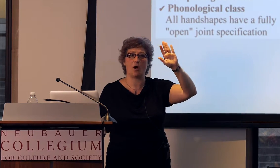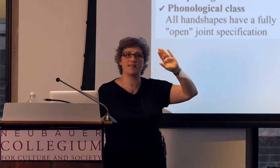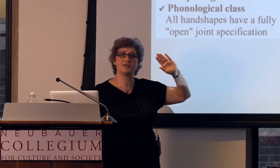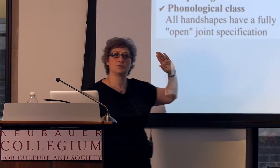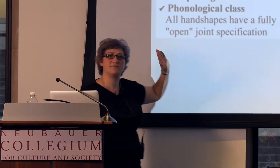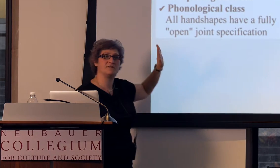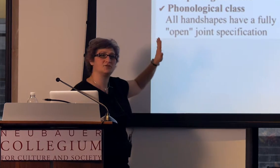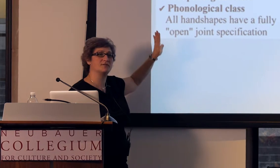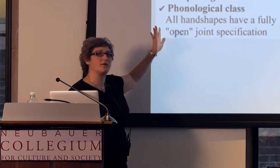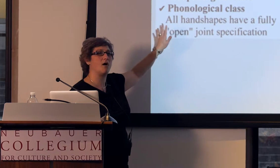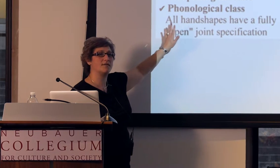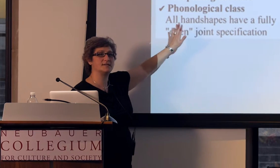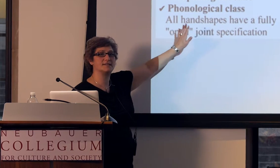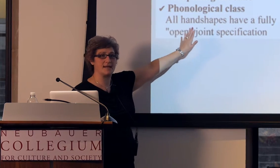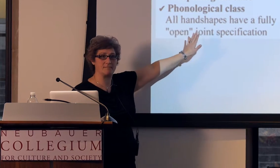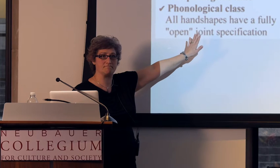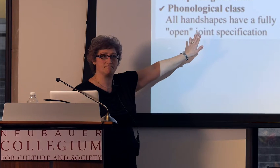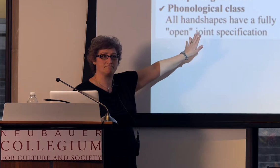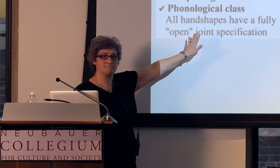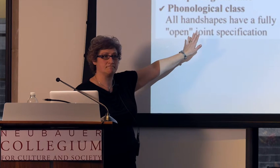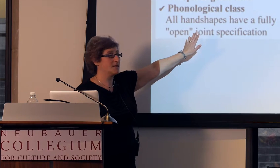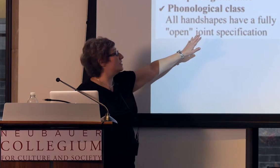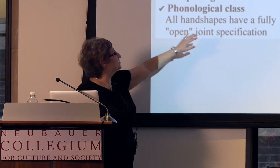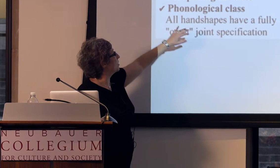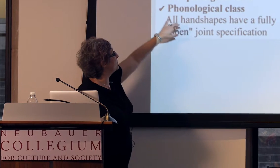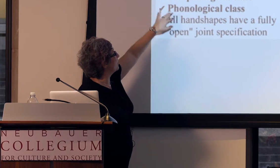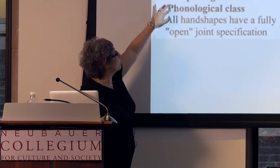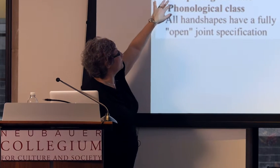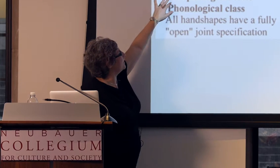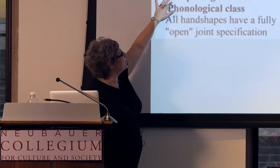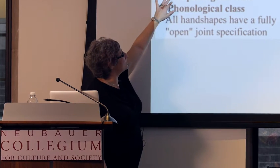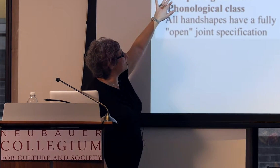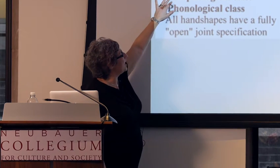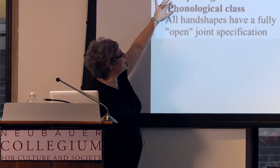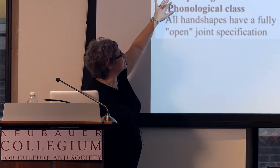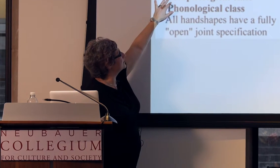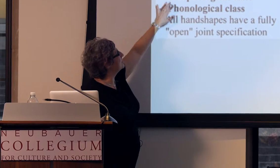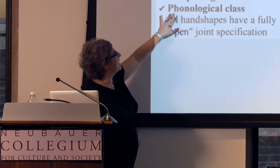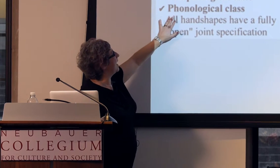so on that joint feature, they're all the same. So they're a morphological class